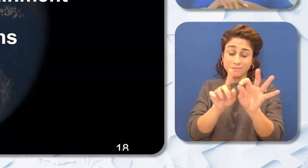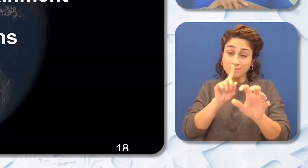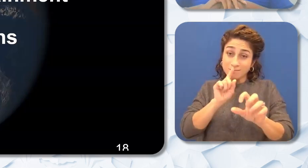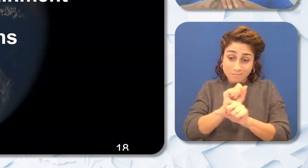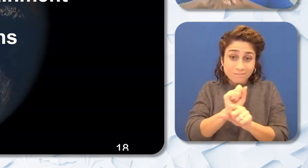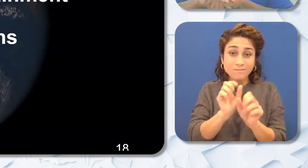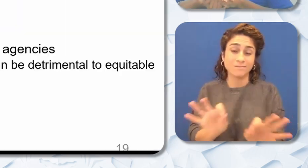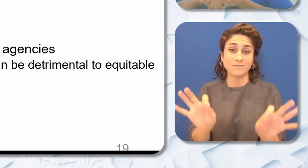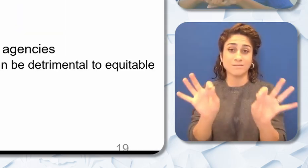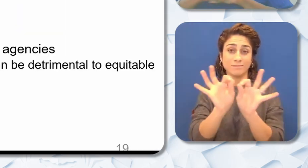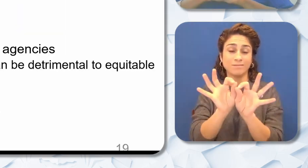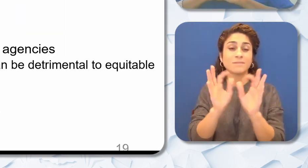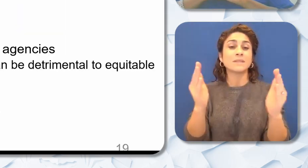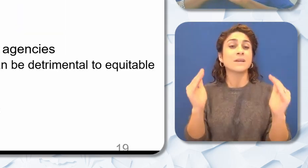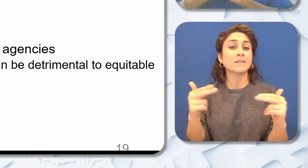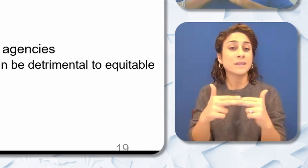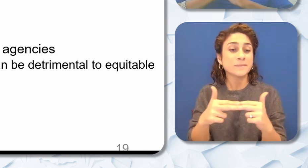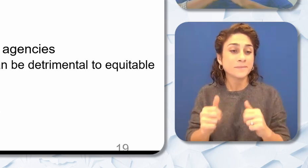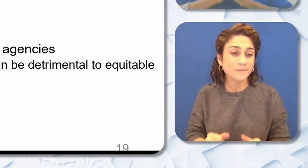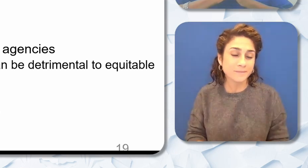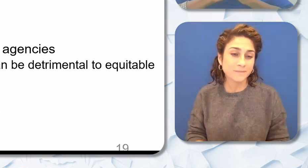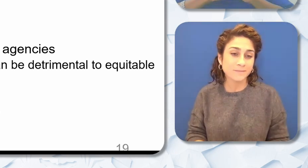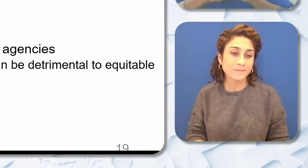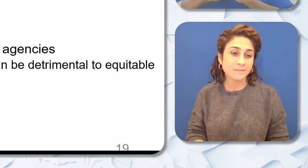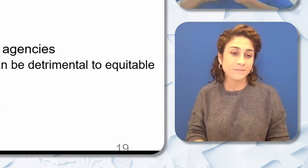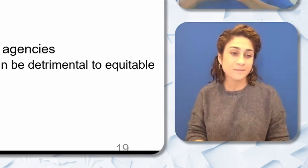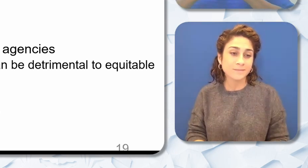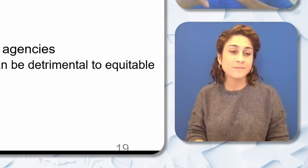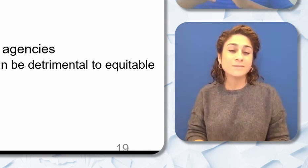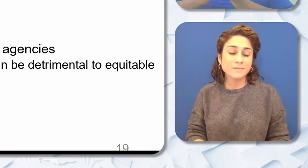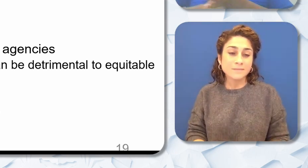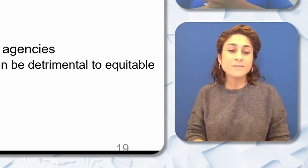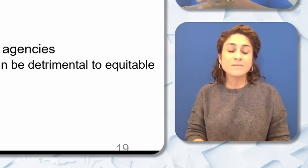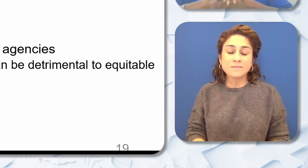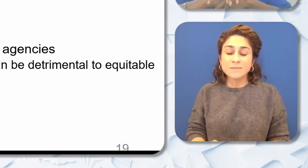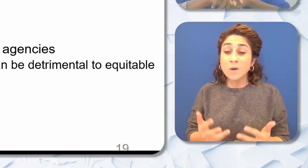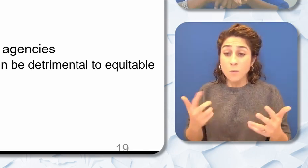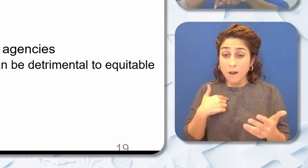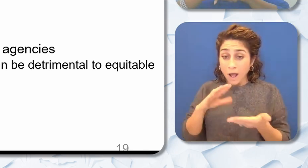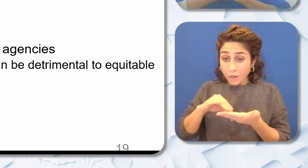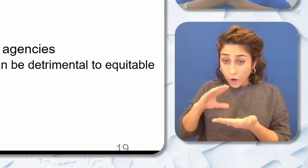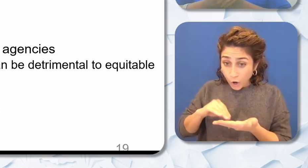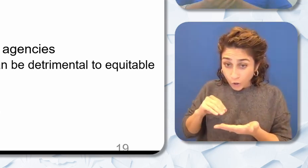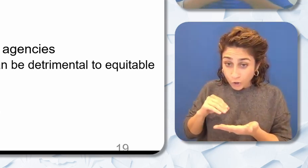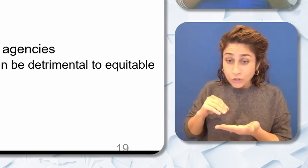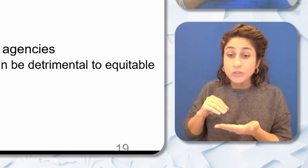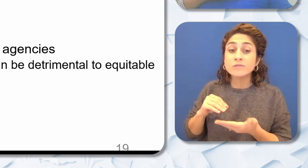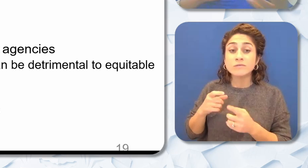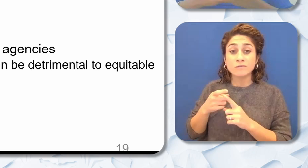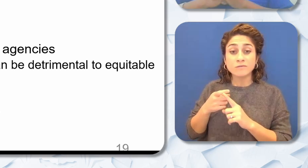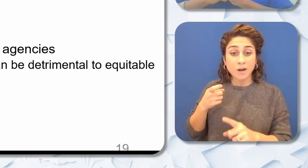slide. So some things I learned about human resources department in working with them